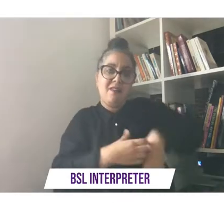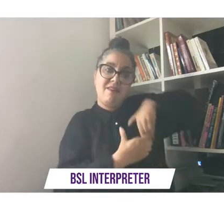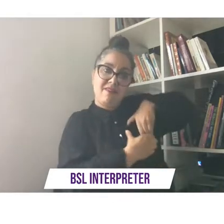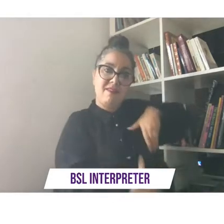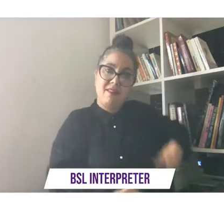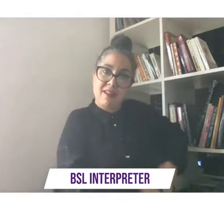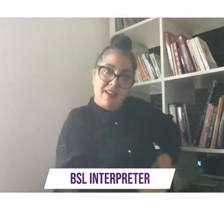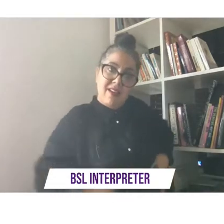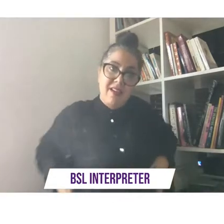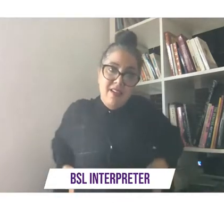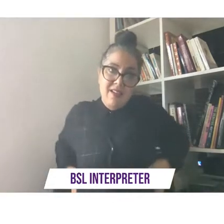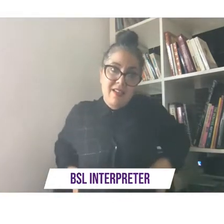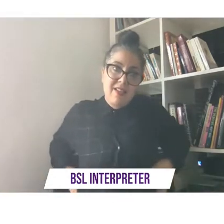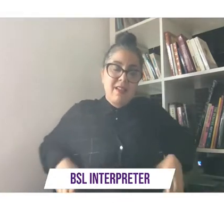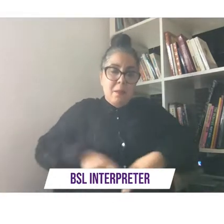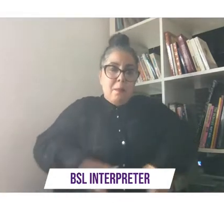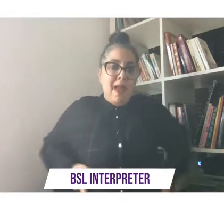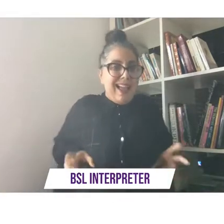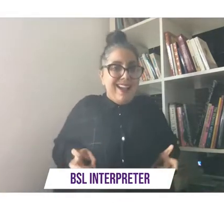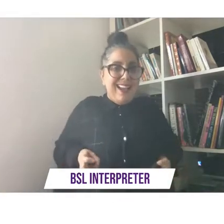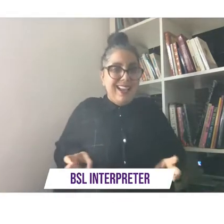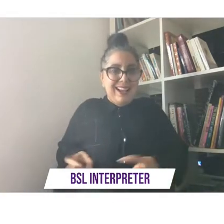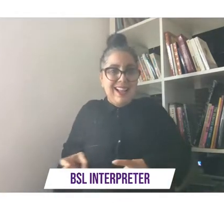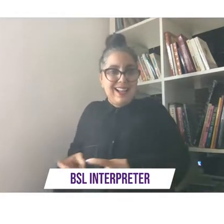if you hear any clunks and clicks that's me just moving around in my electric wheelchair